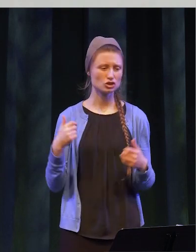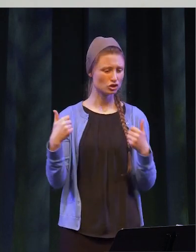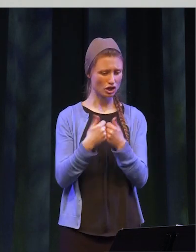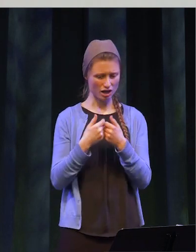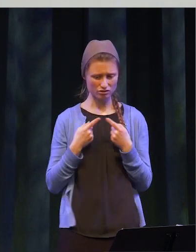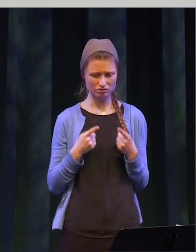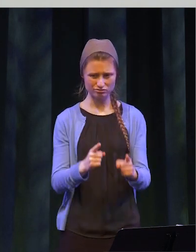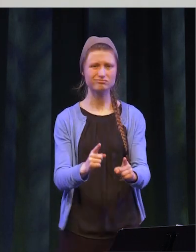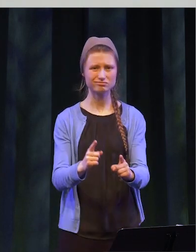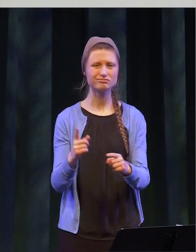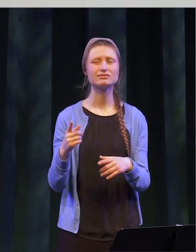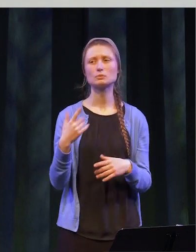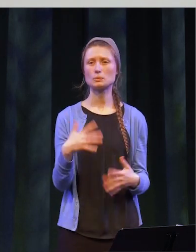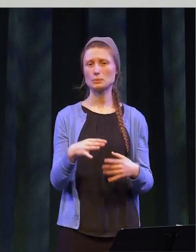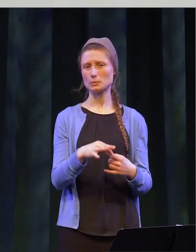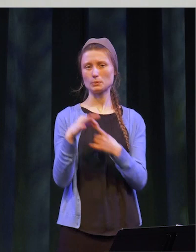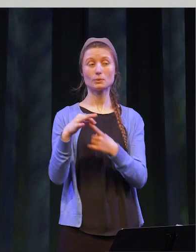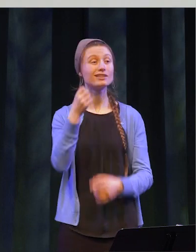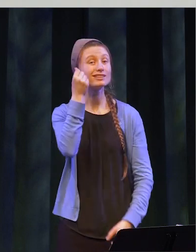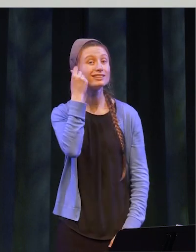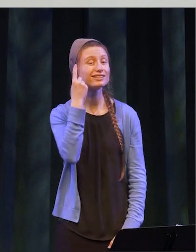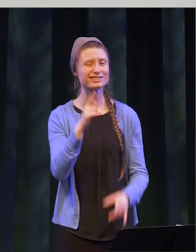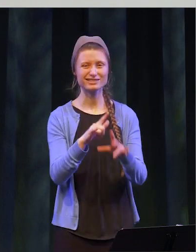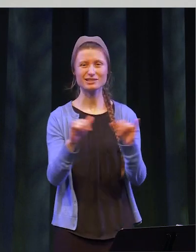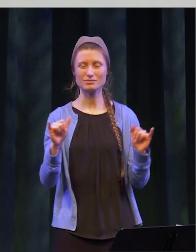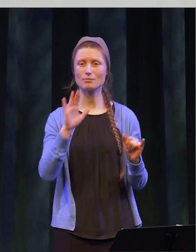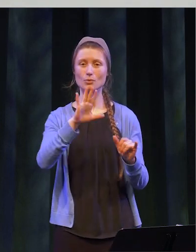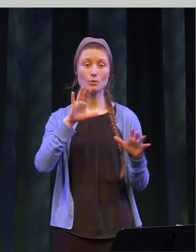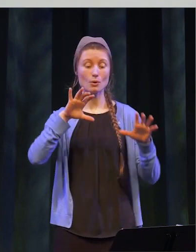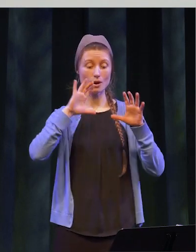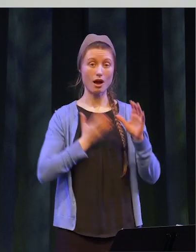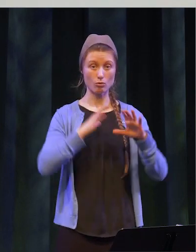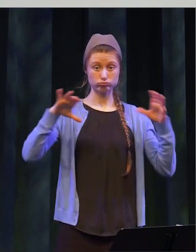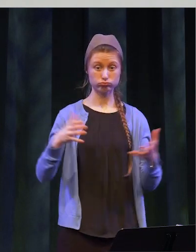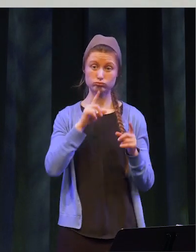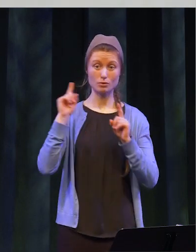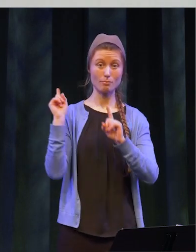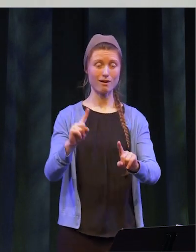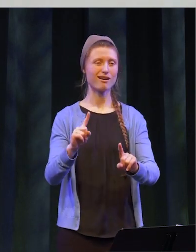moments are truly unique. But so has been our collective response. The fact that we’re